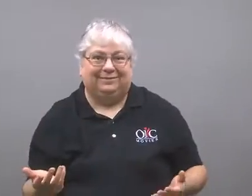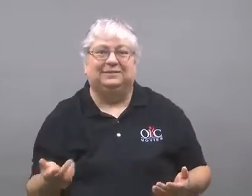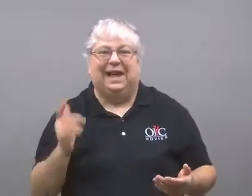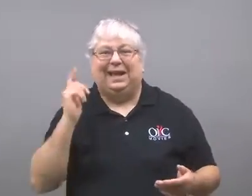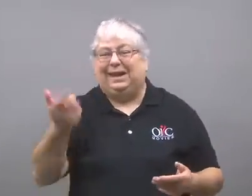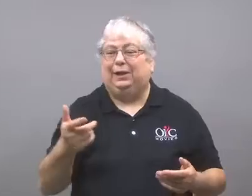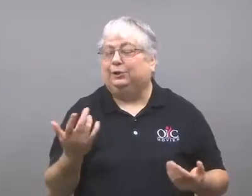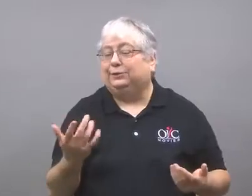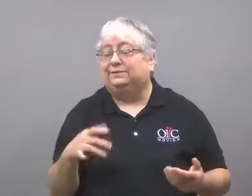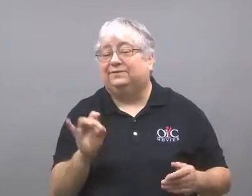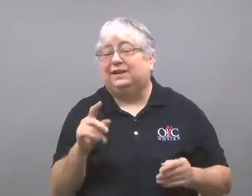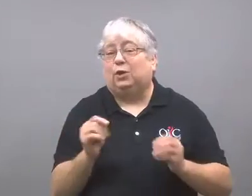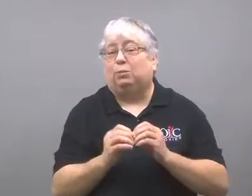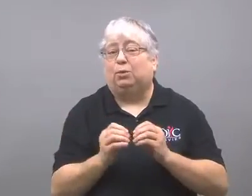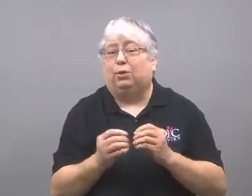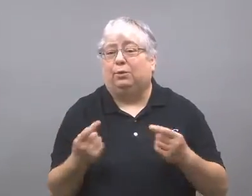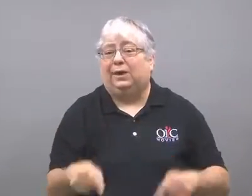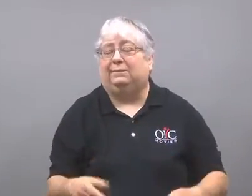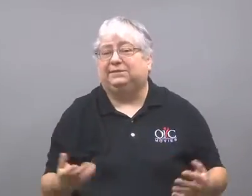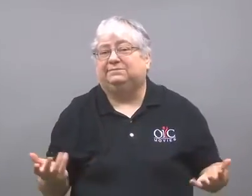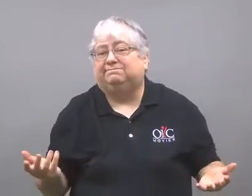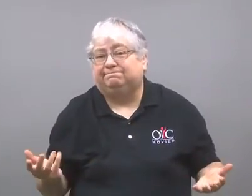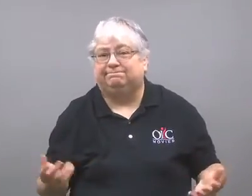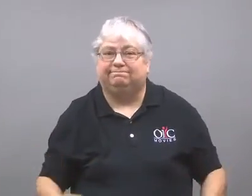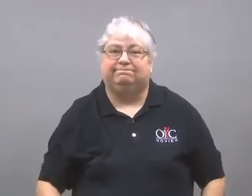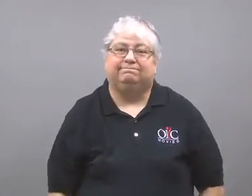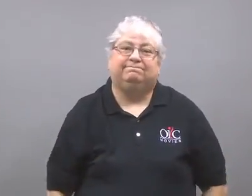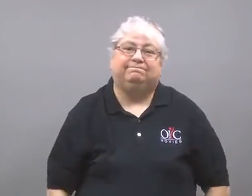We'll find out more information later.